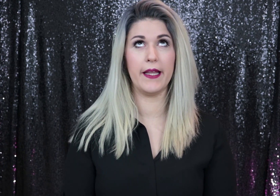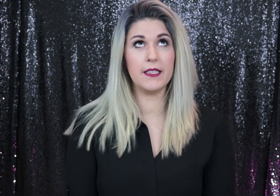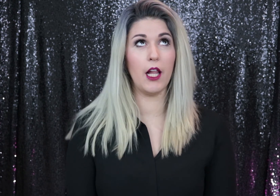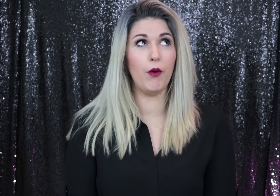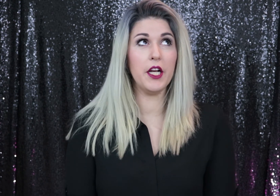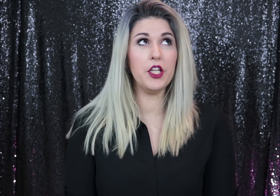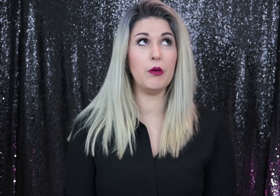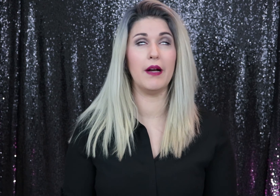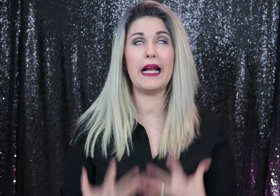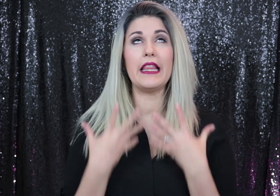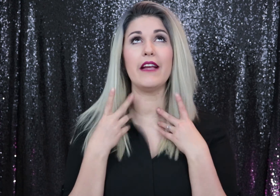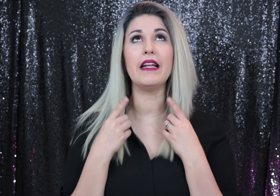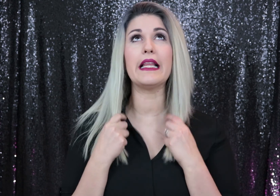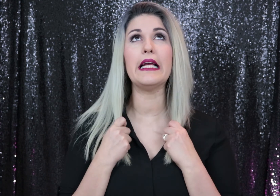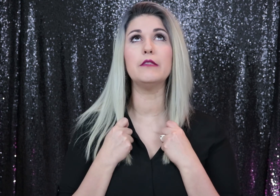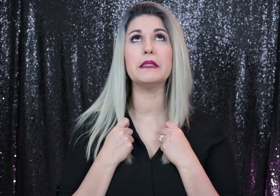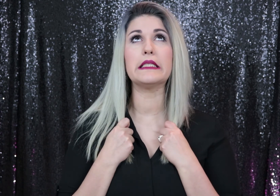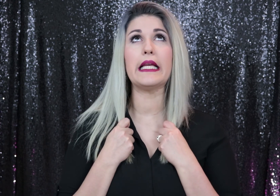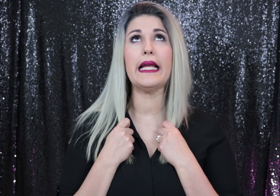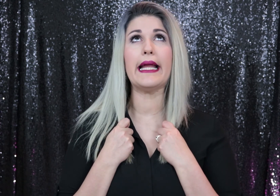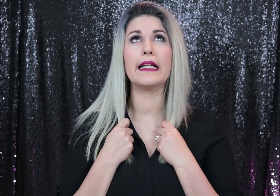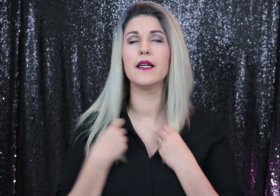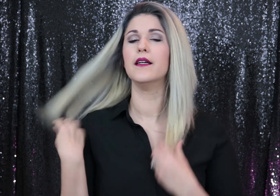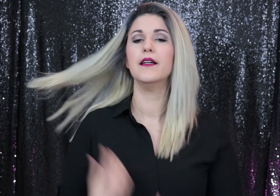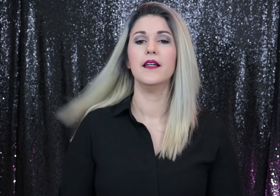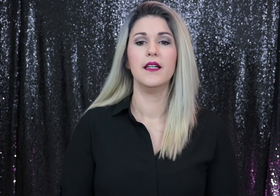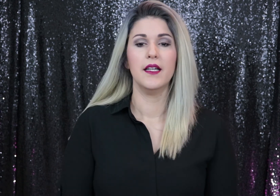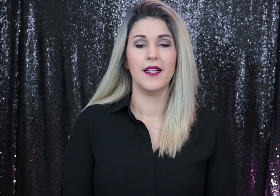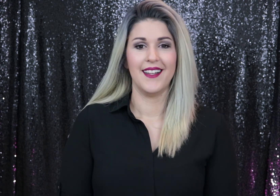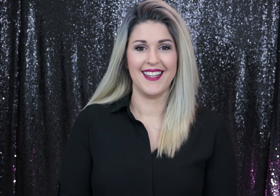That's all I want to do. I can't think of anything else but saying it.